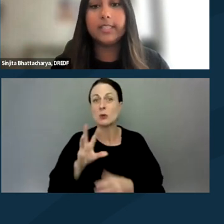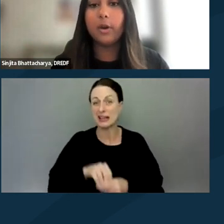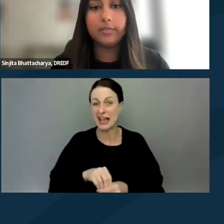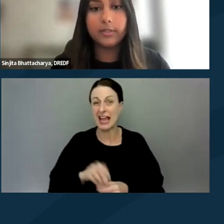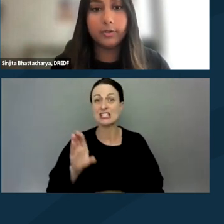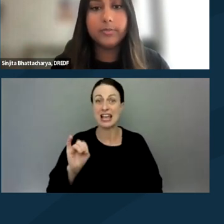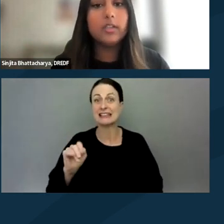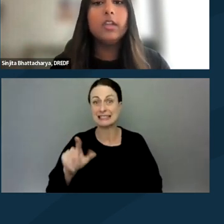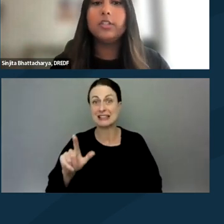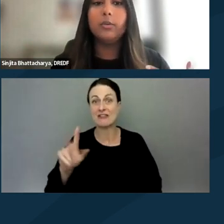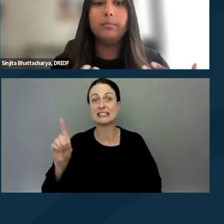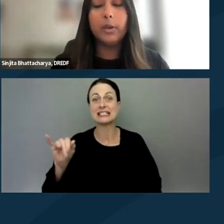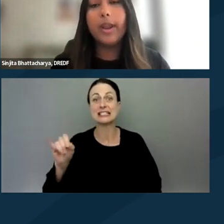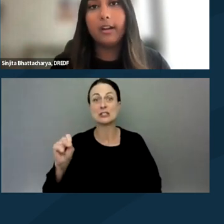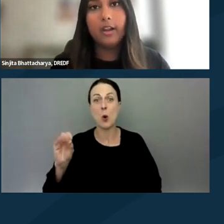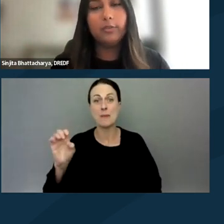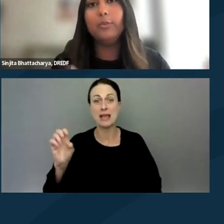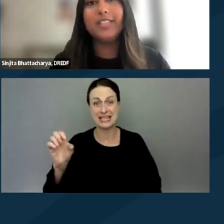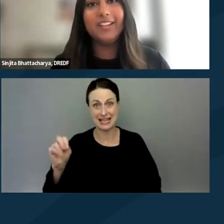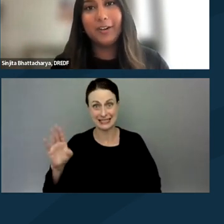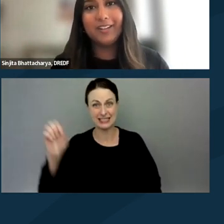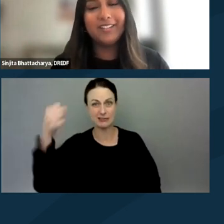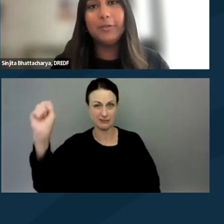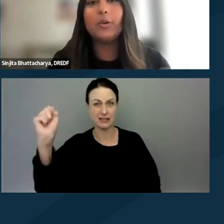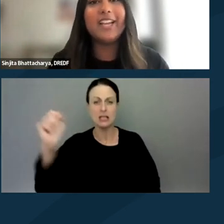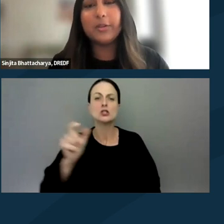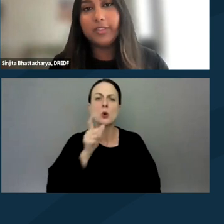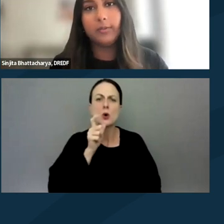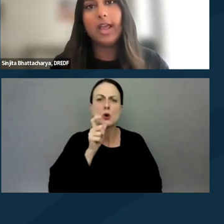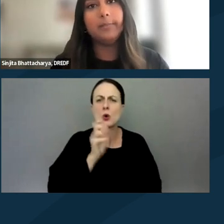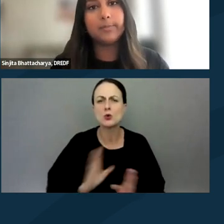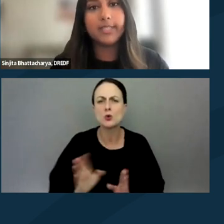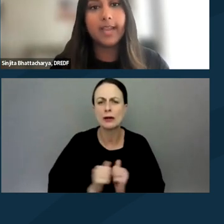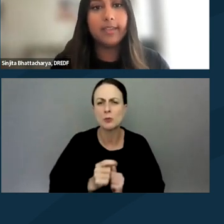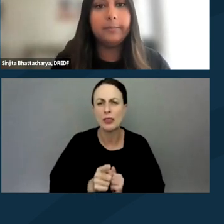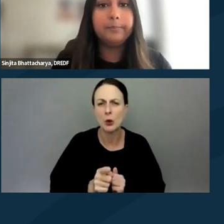as part of these groups. So be aware of who's organizing with you and how to best protect them.